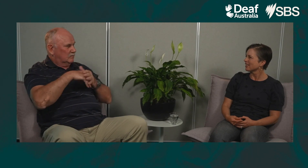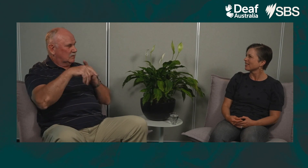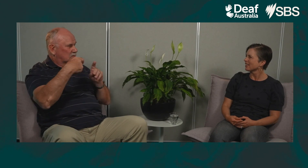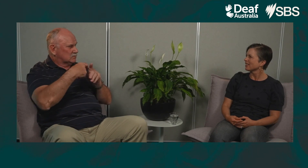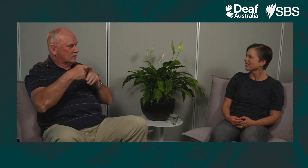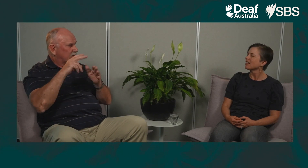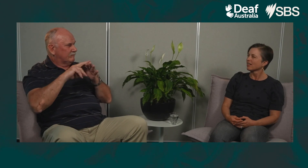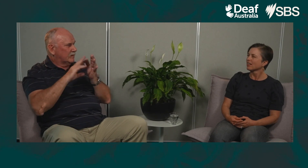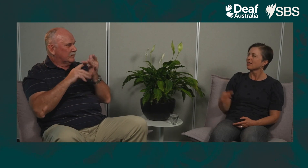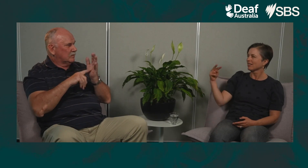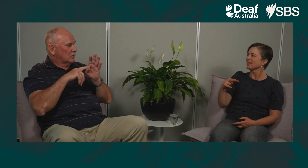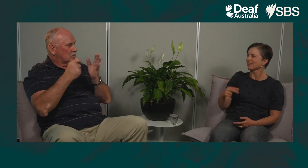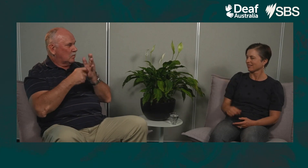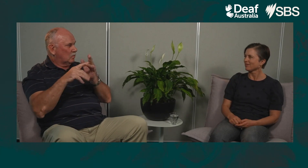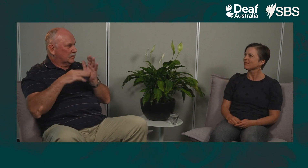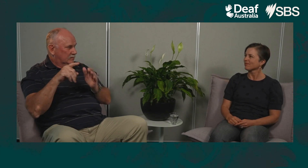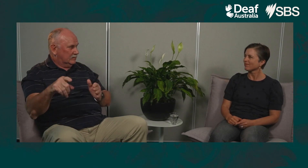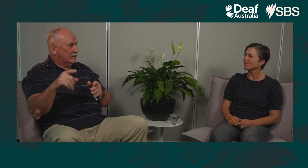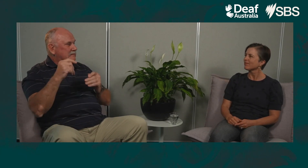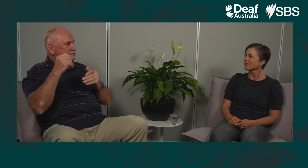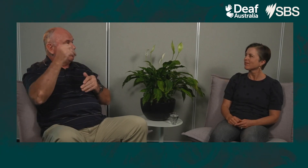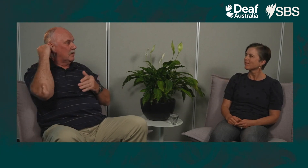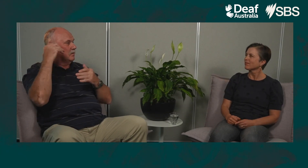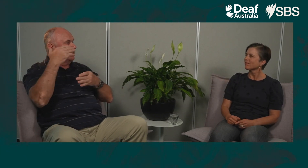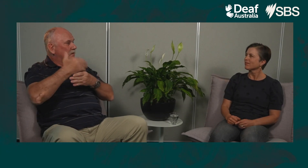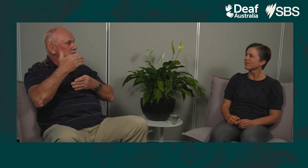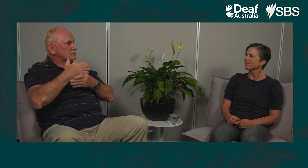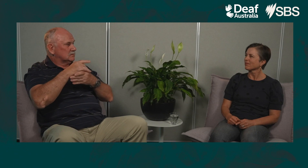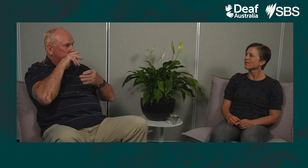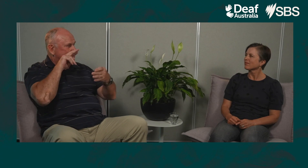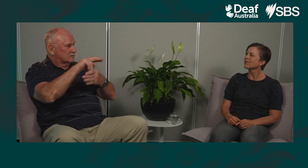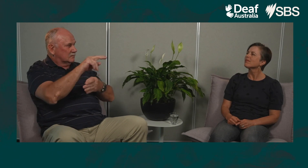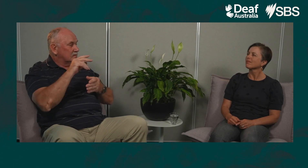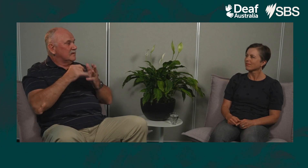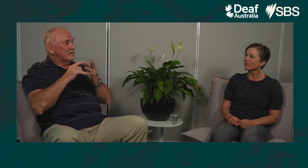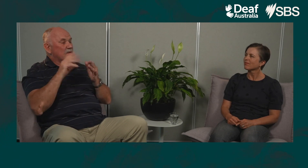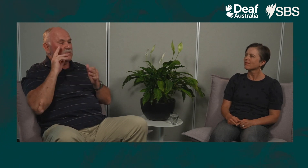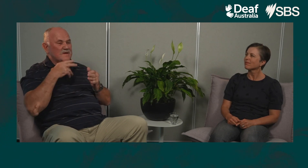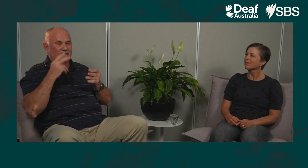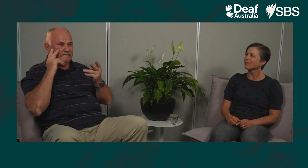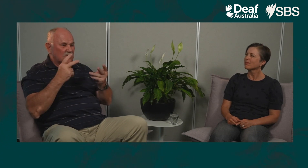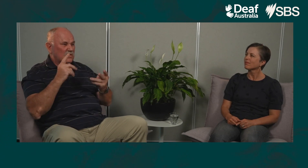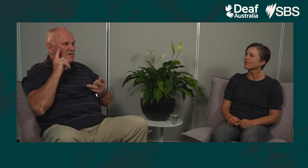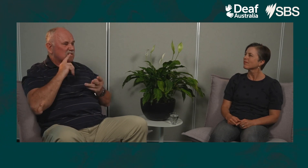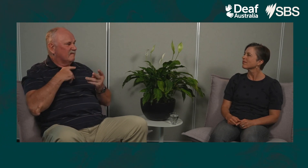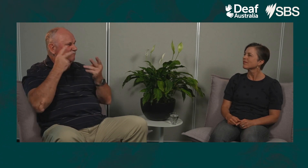it was in the family room or in the kitchen and we could see out the back windows. So if anyone came to visit, whether they were Deaf or hearing,